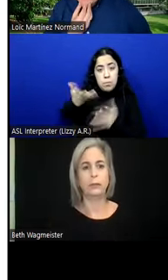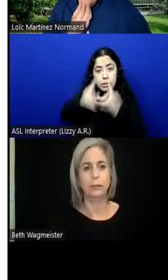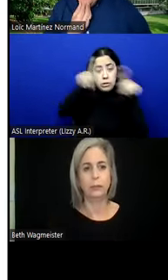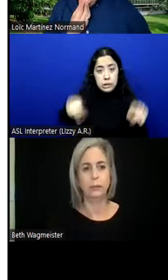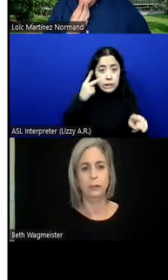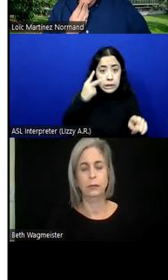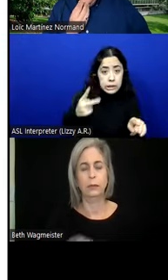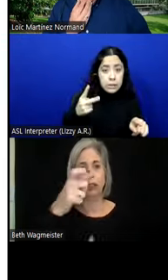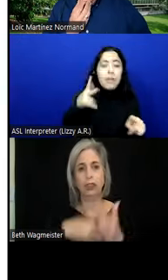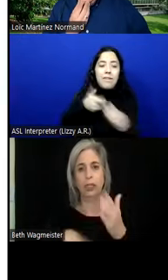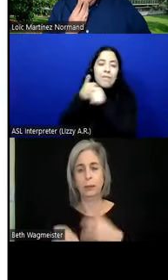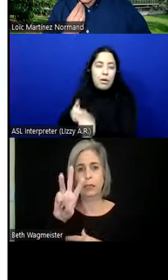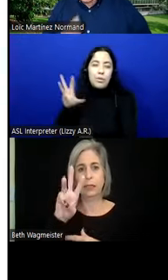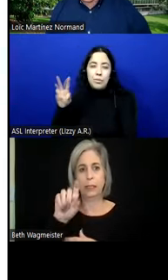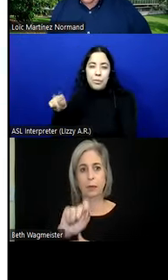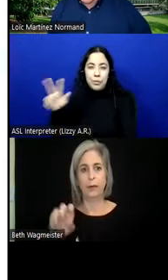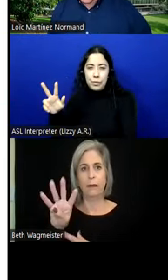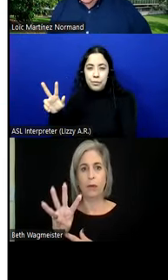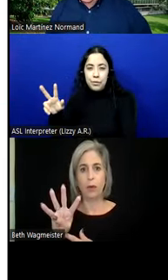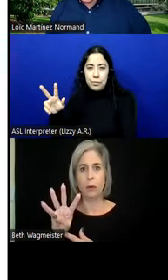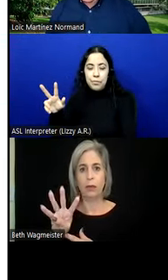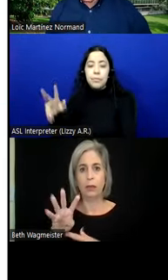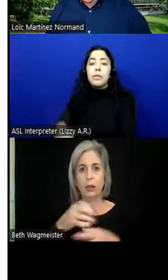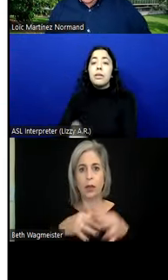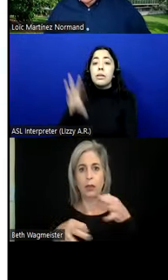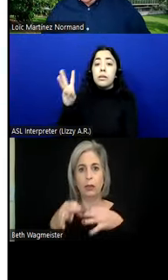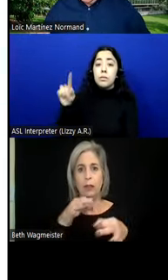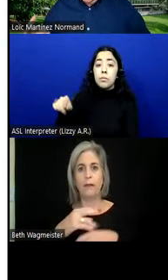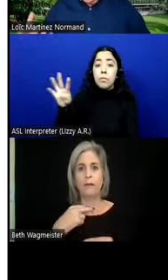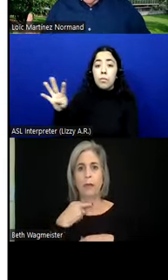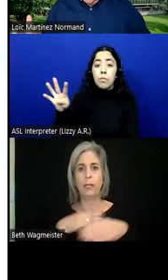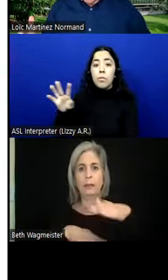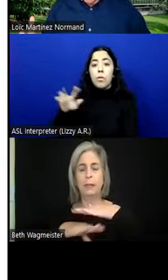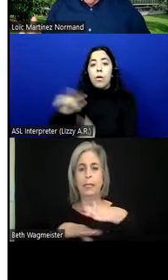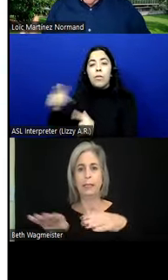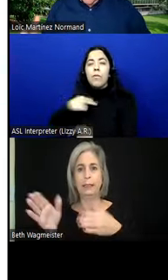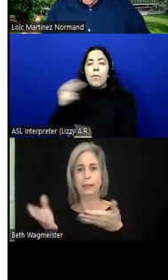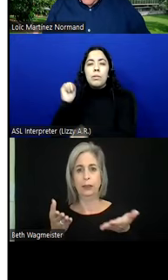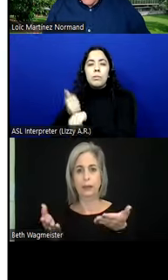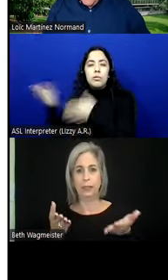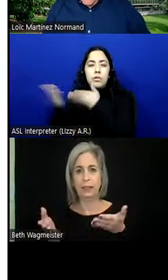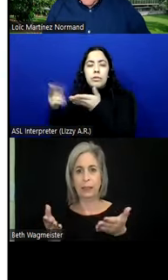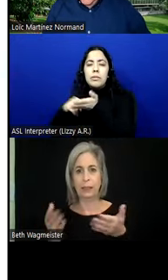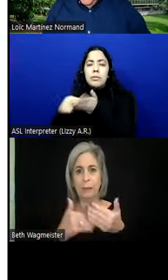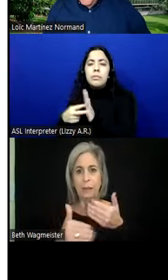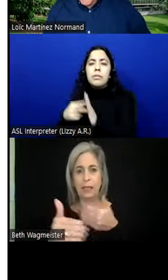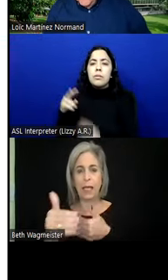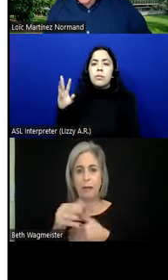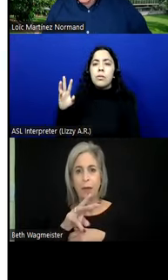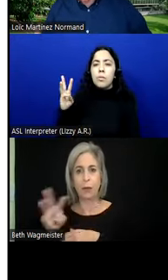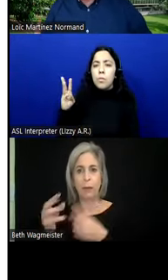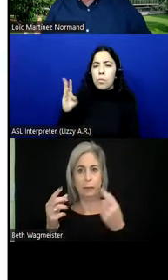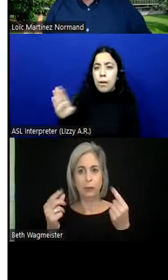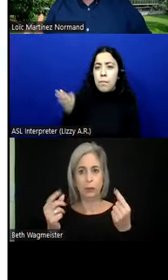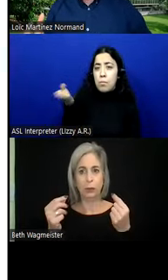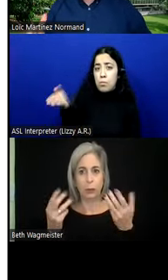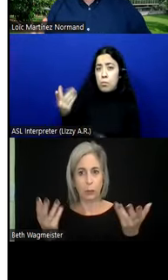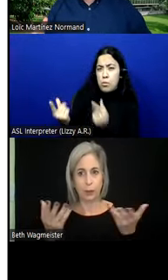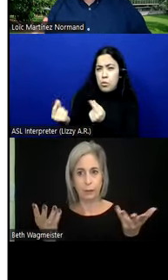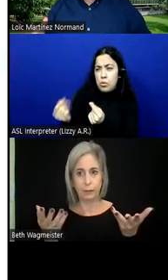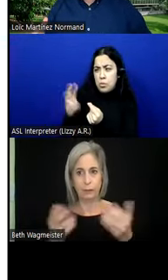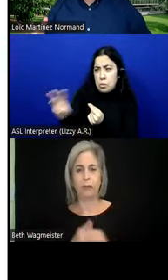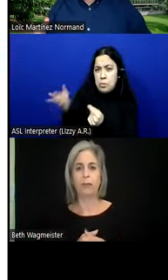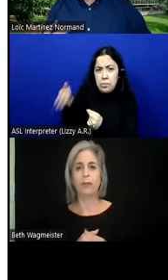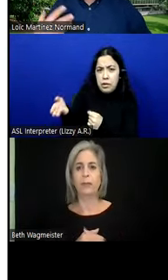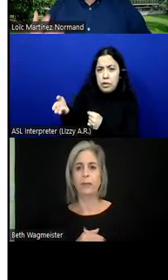6.4, alternatives of voice-based services which going beyond what the web is doing. Thinking about